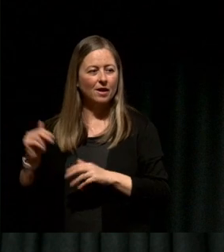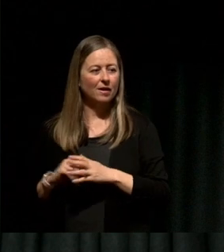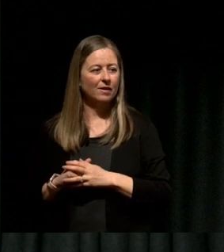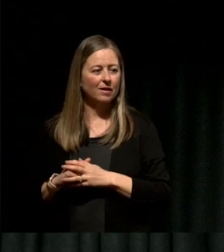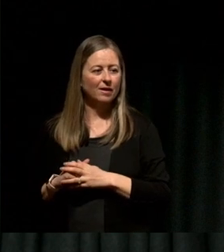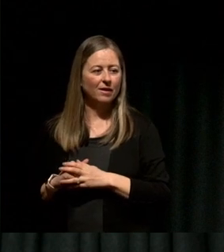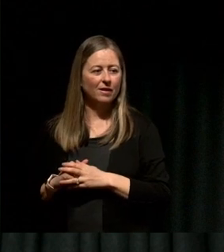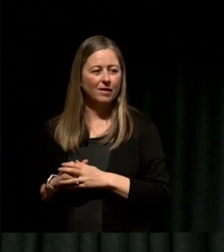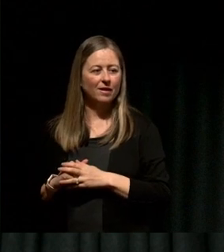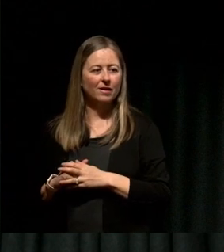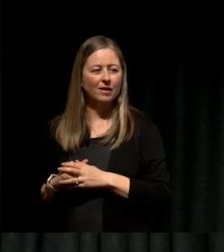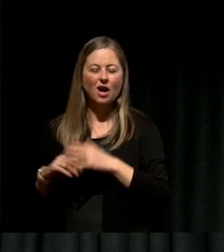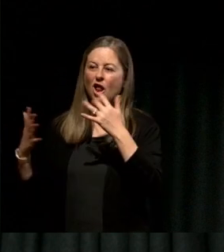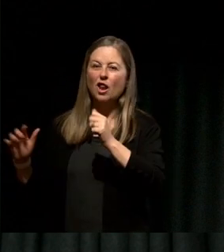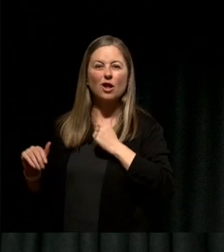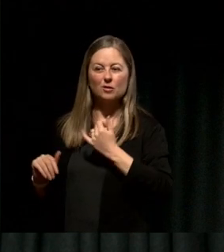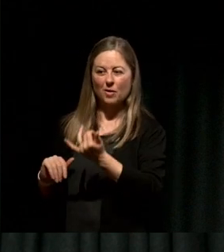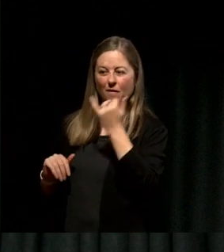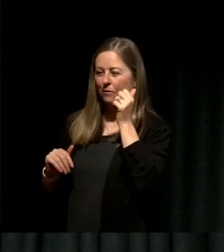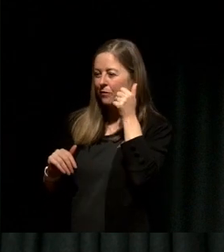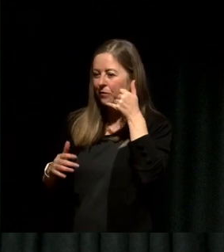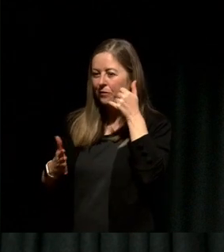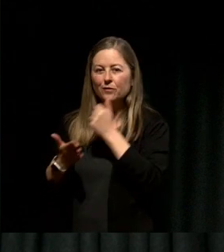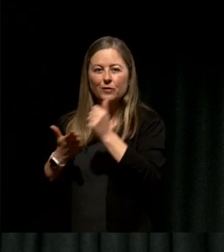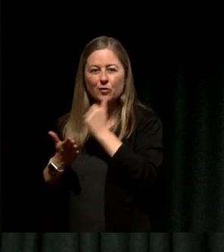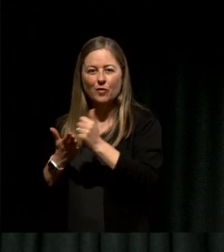Friday interview I had to wait three years before I could join the board.